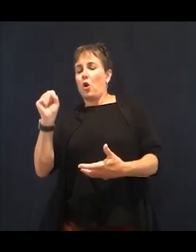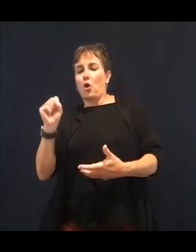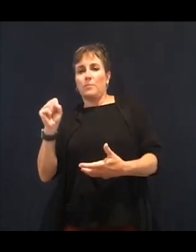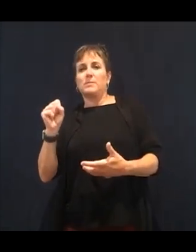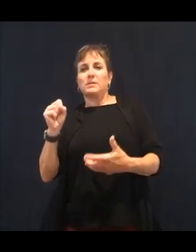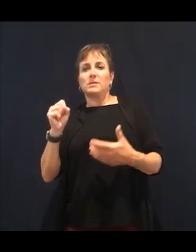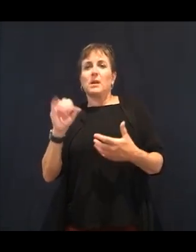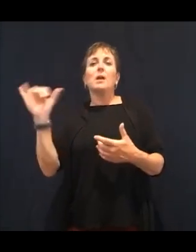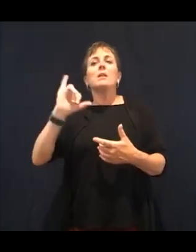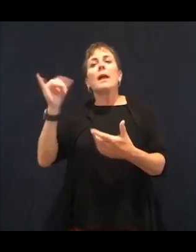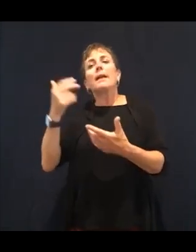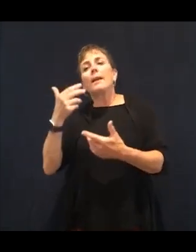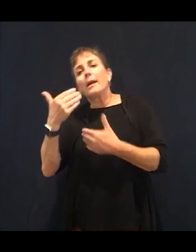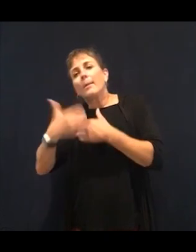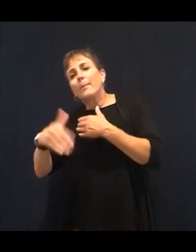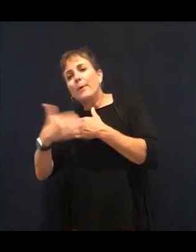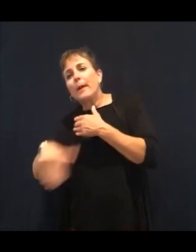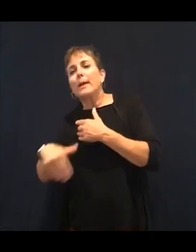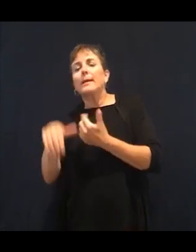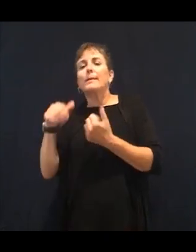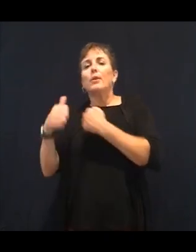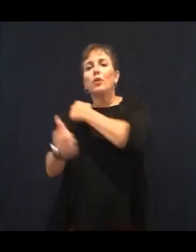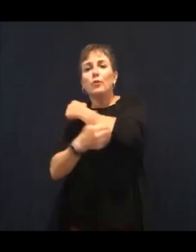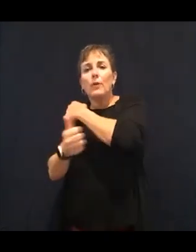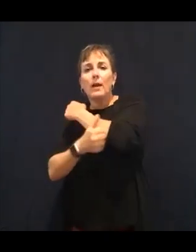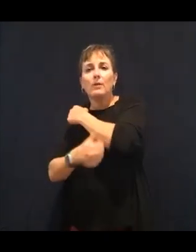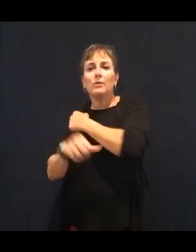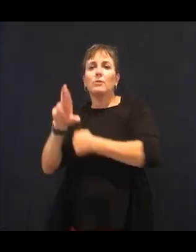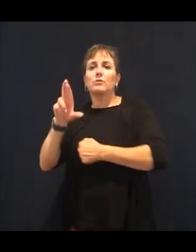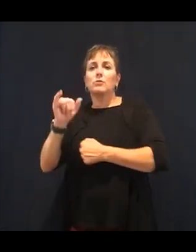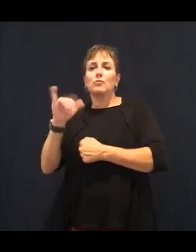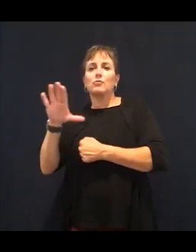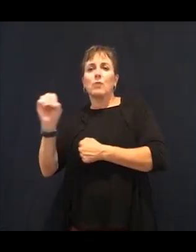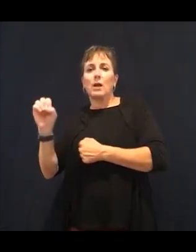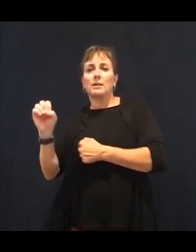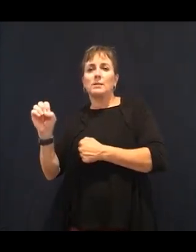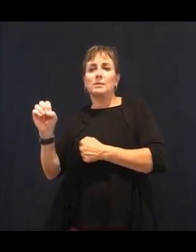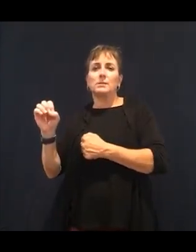chips. Literally the body will go to the retina